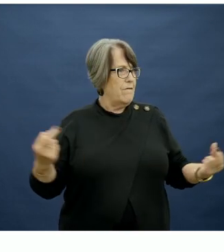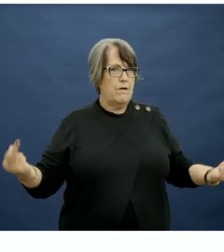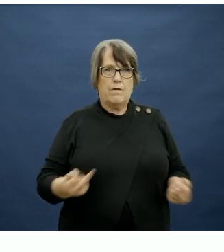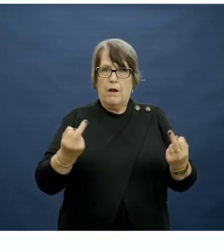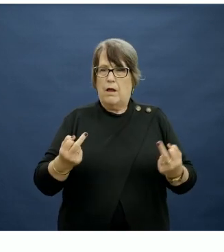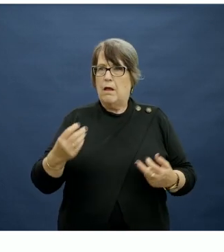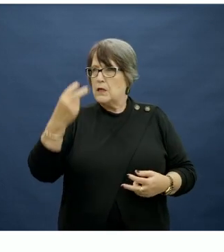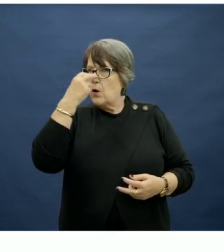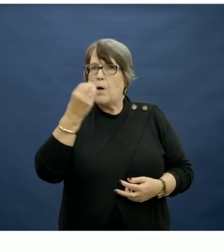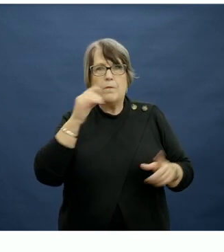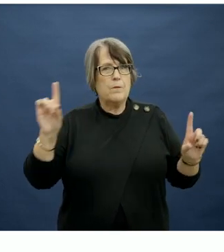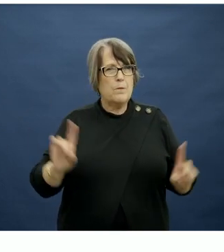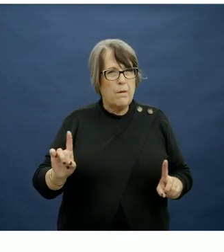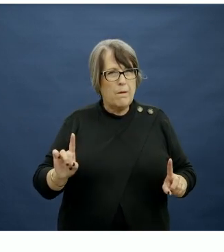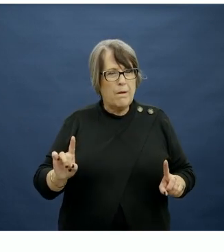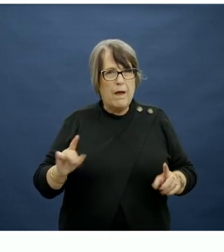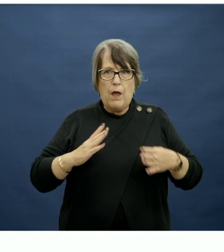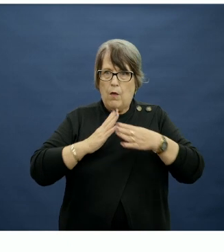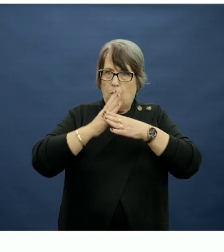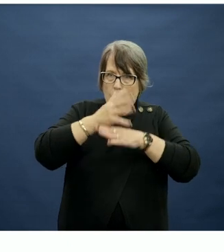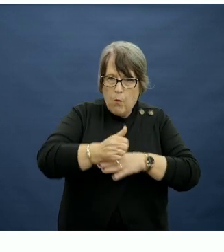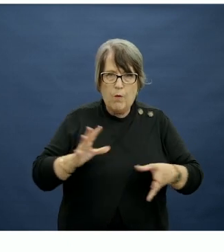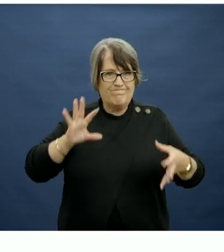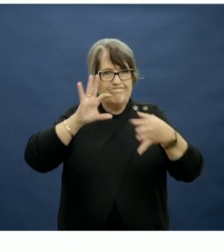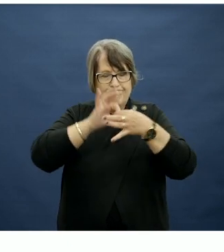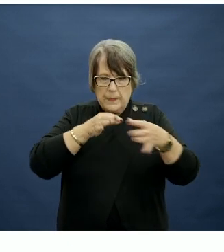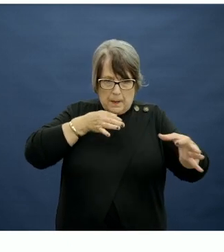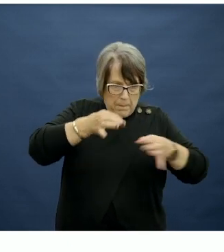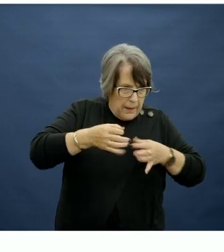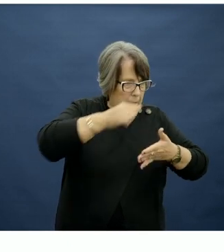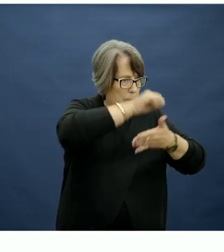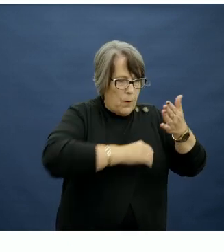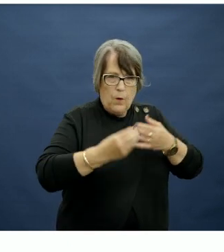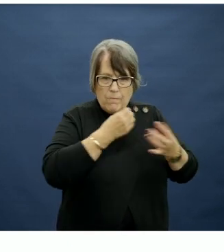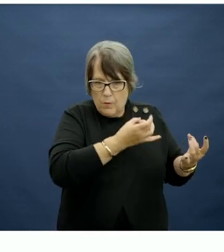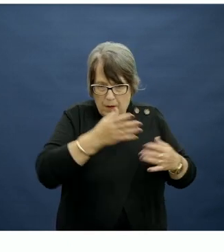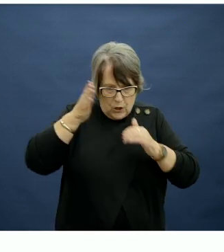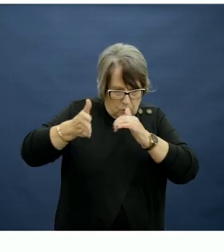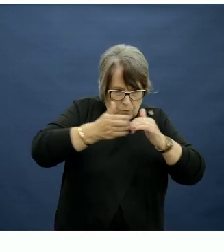for dinner, and then all of the work associated with planning, purchasing and preparing food.